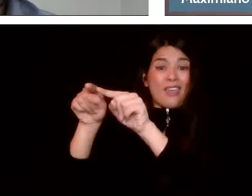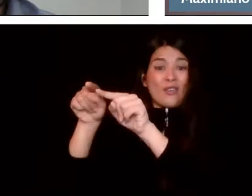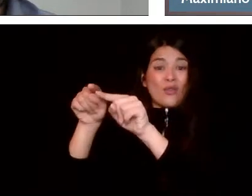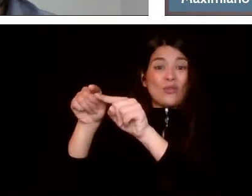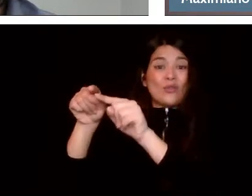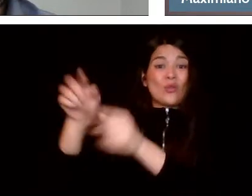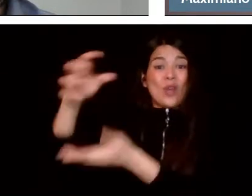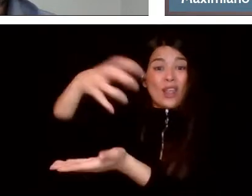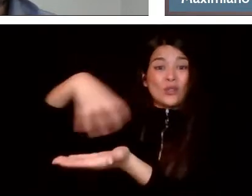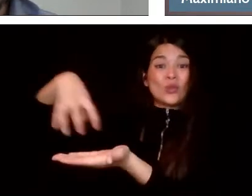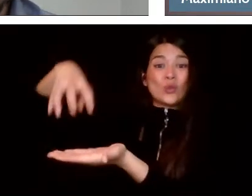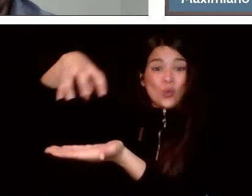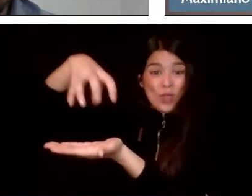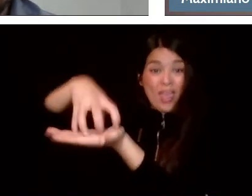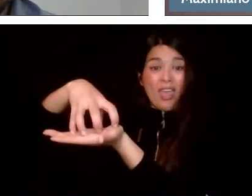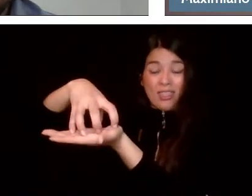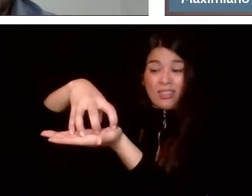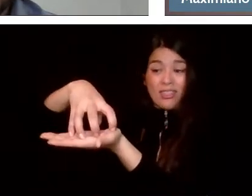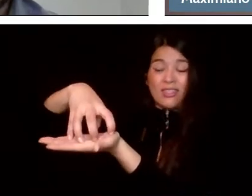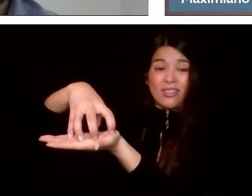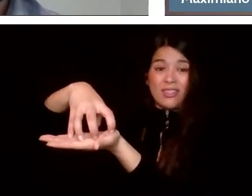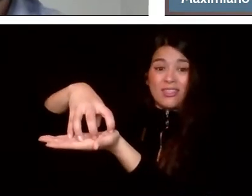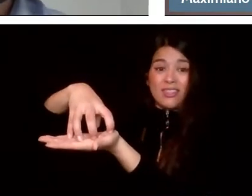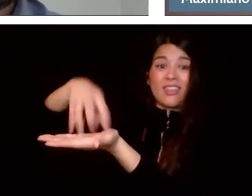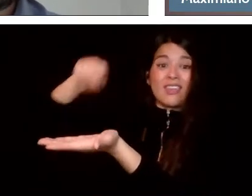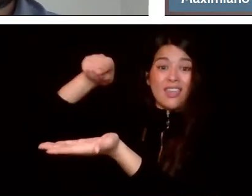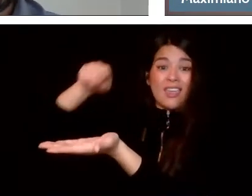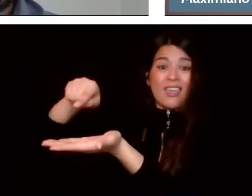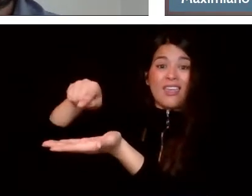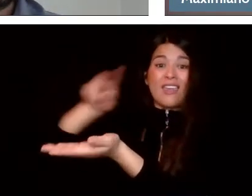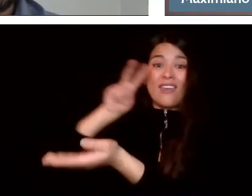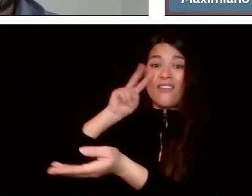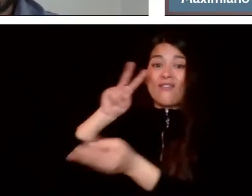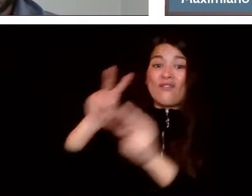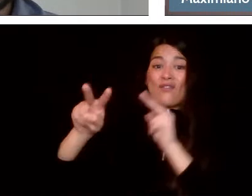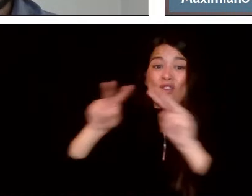that saw Mozart, Beethoven, Brahms, Brückner, etc. work.